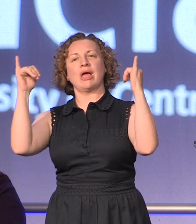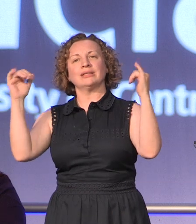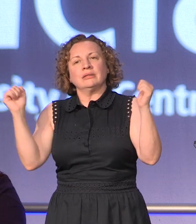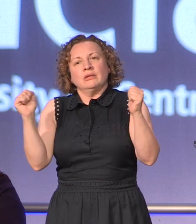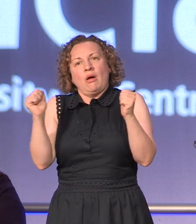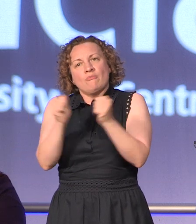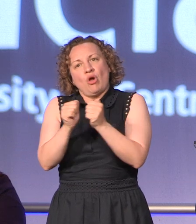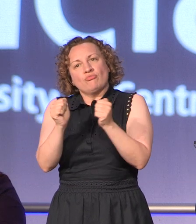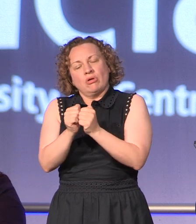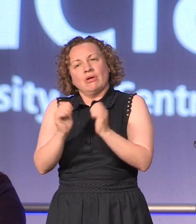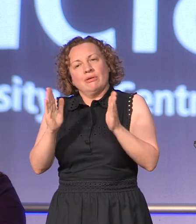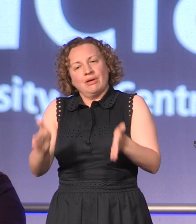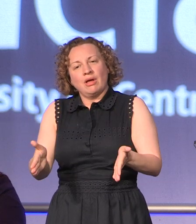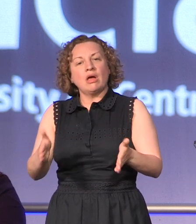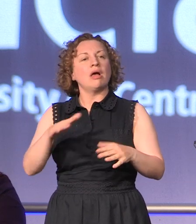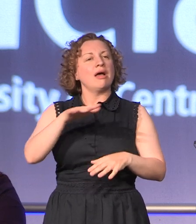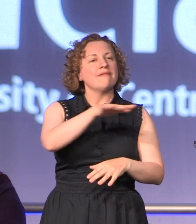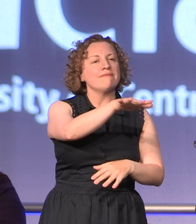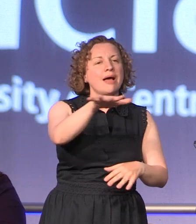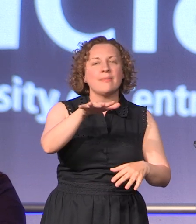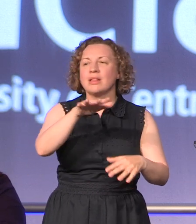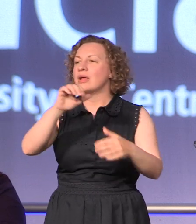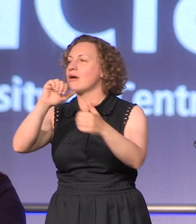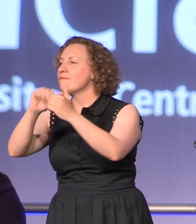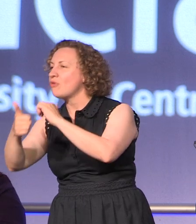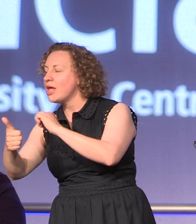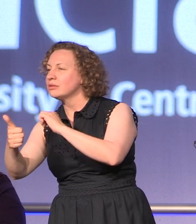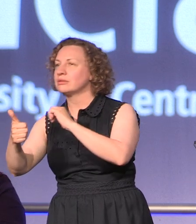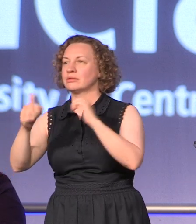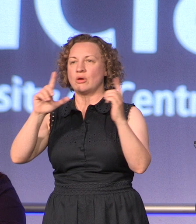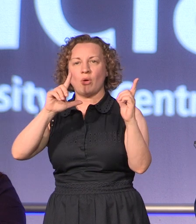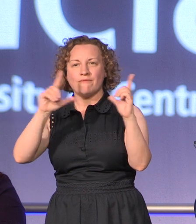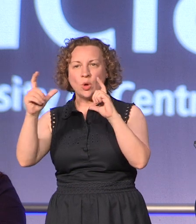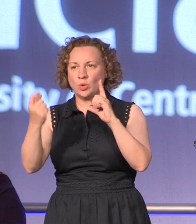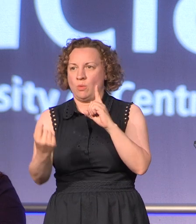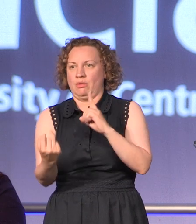Family and friends there's a great photo opportunity coming up so you might want